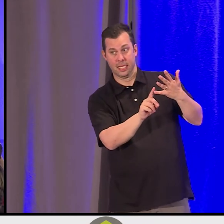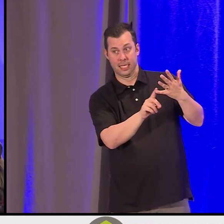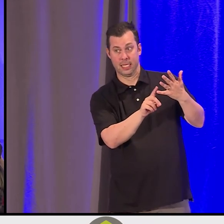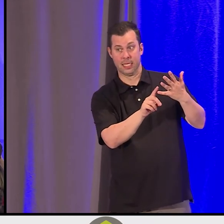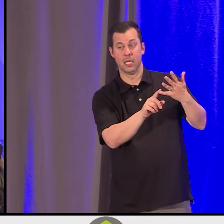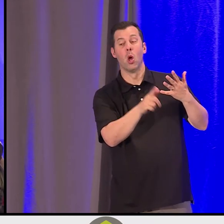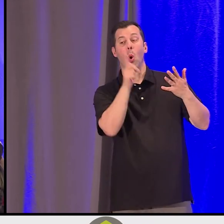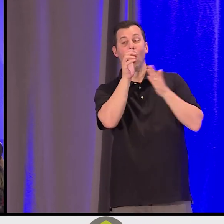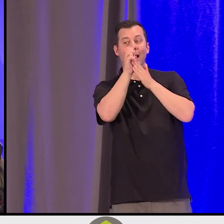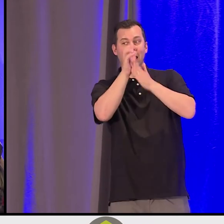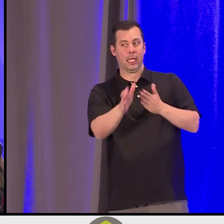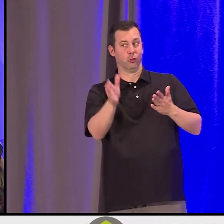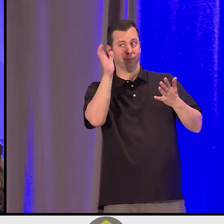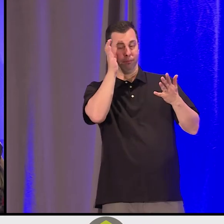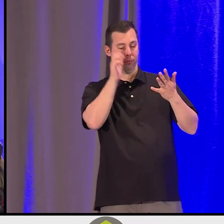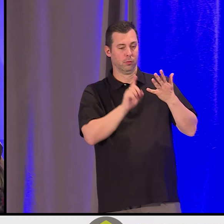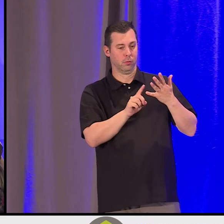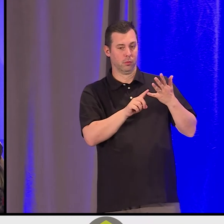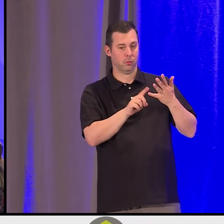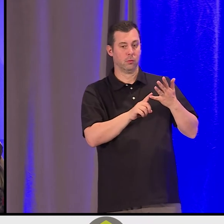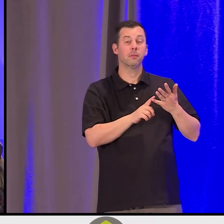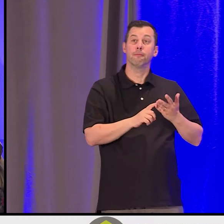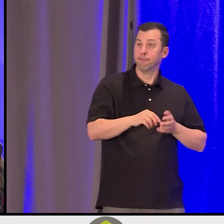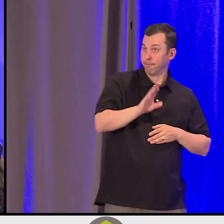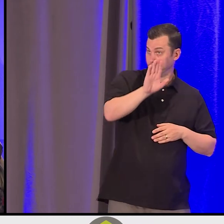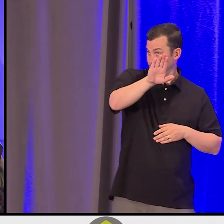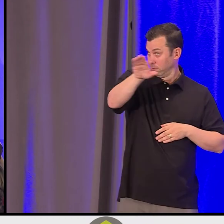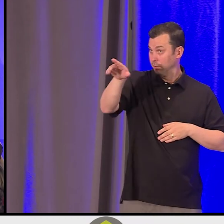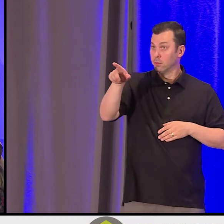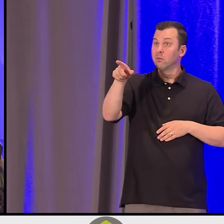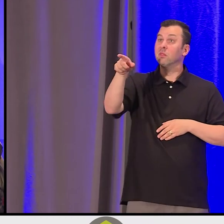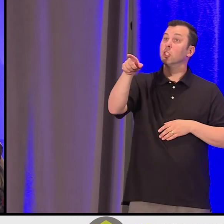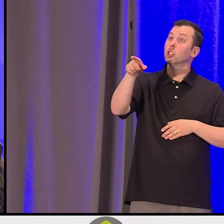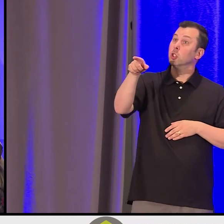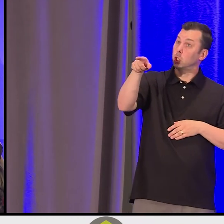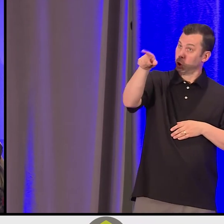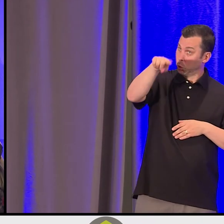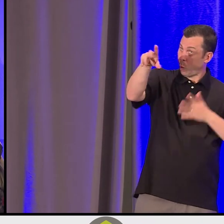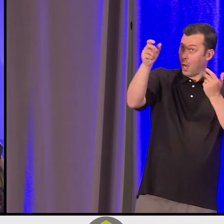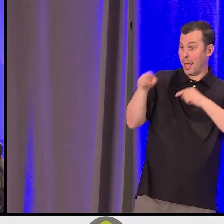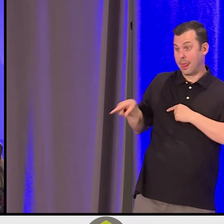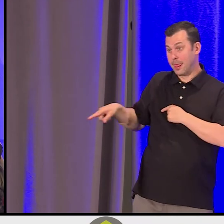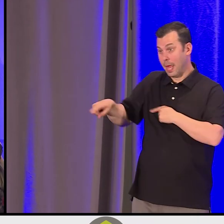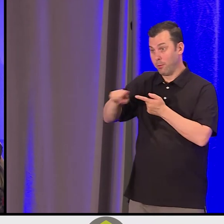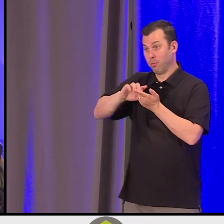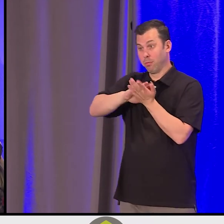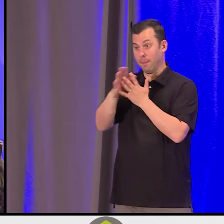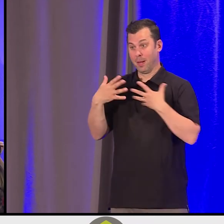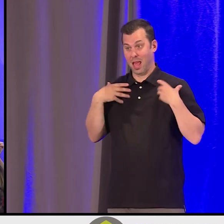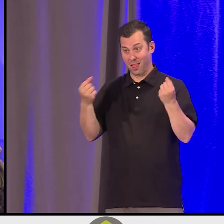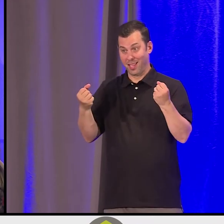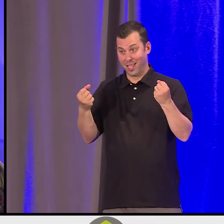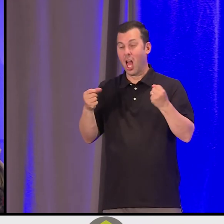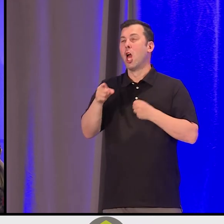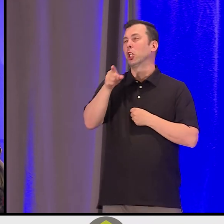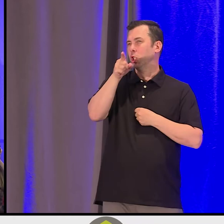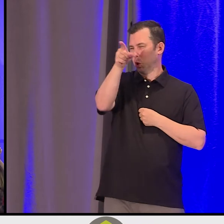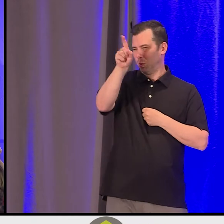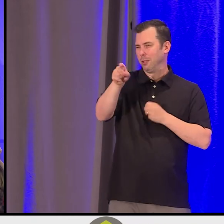and it was, "Leader, for your people to be healthy, you need to be healthy." And that's the journey that Heather Marie and I wanted to reflect on briefly